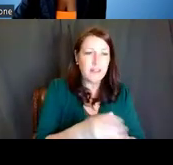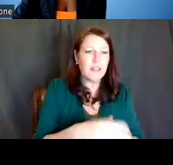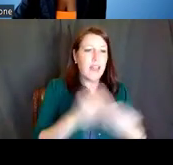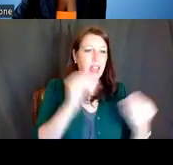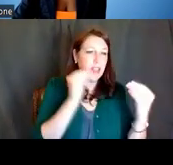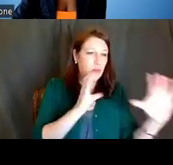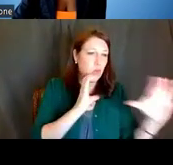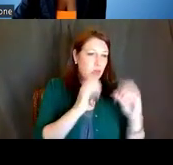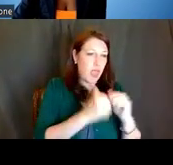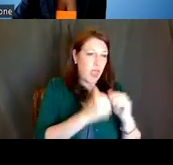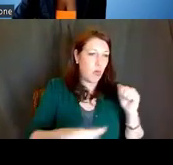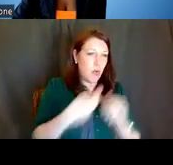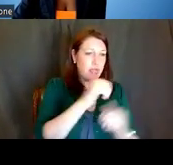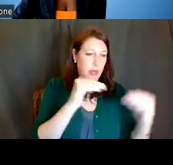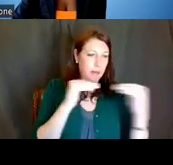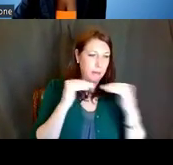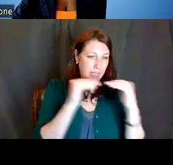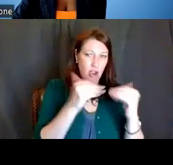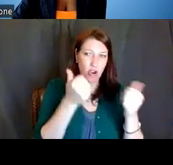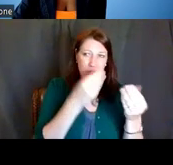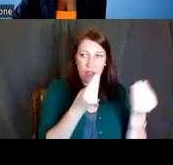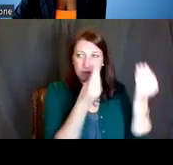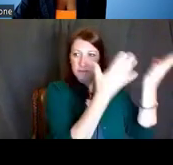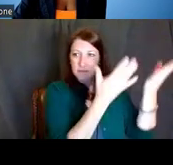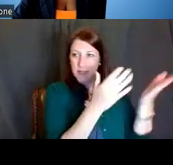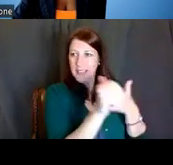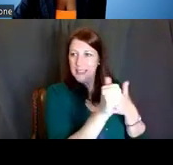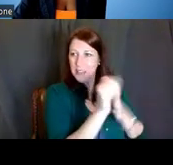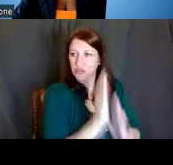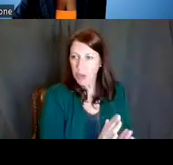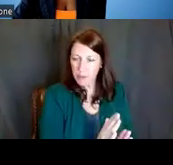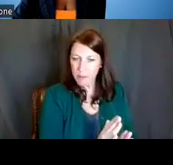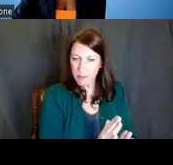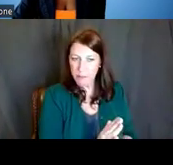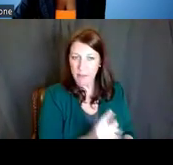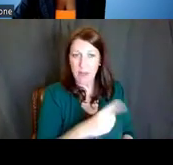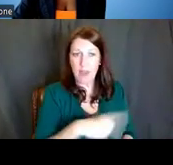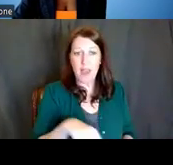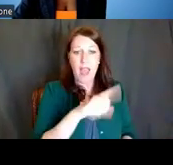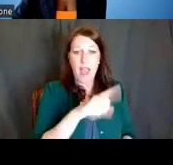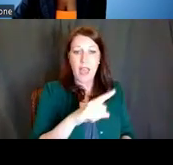to leadership, to extramural investigators. They also manage grant portfolios.